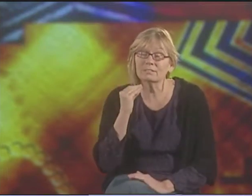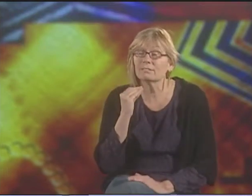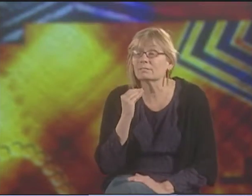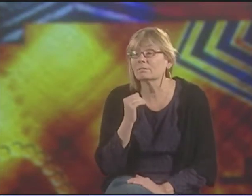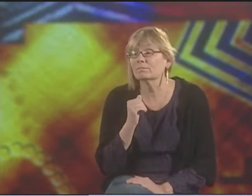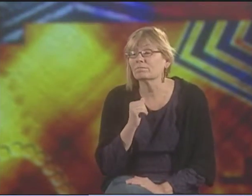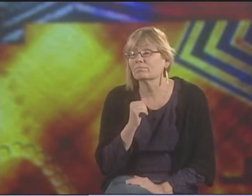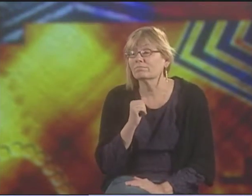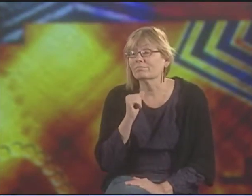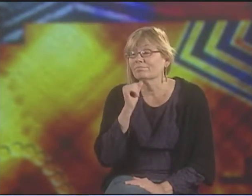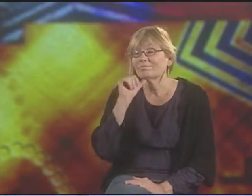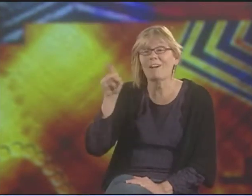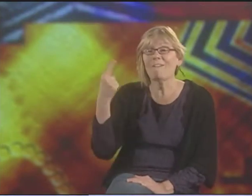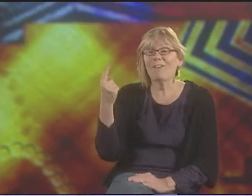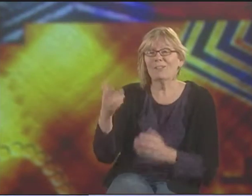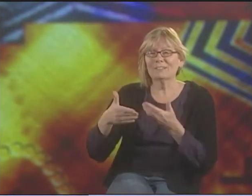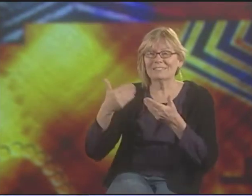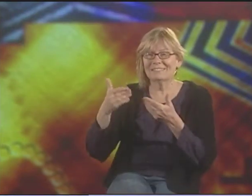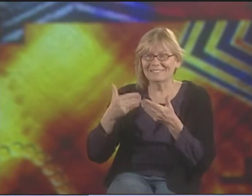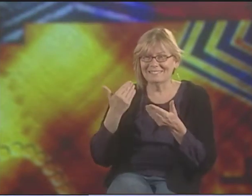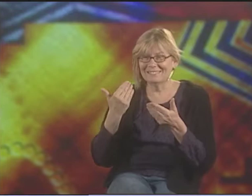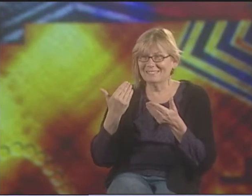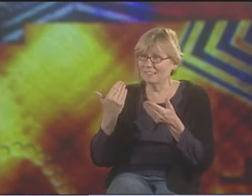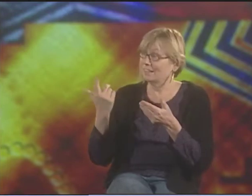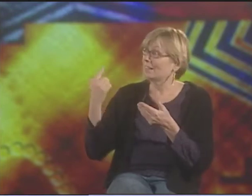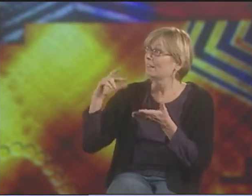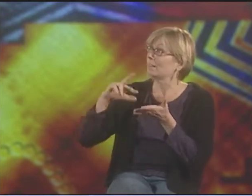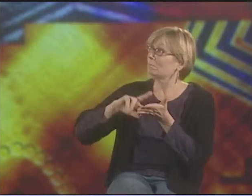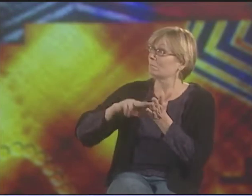IT'S AN EXPERIENCE THAT A LOT OF PEOPLE CAN RELATE TO. IT'S NOT ALWAYS EASY.